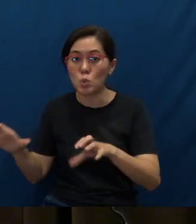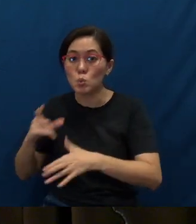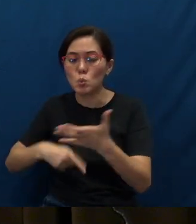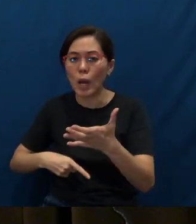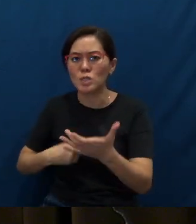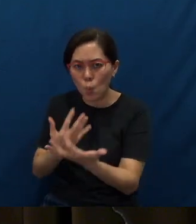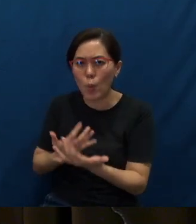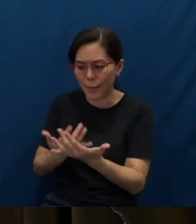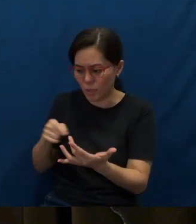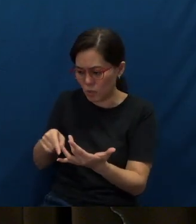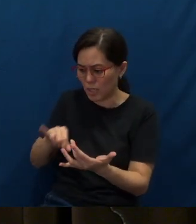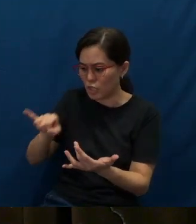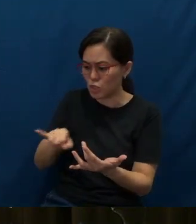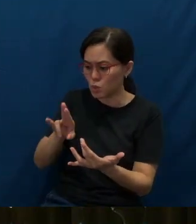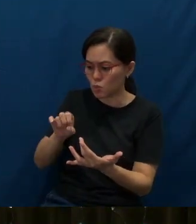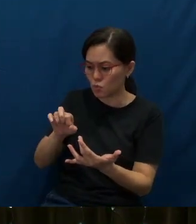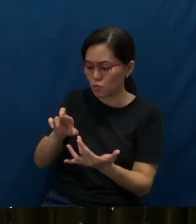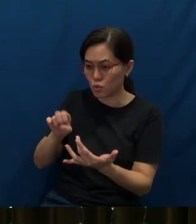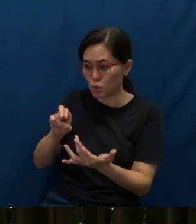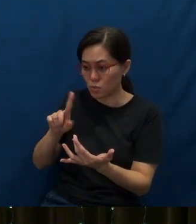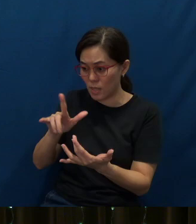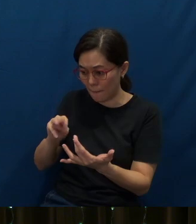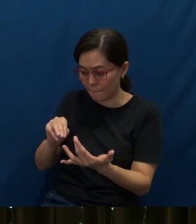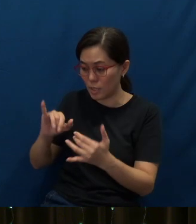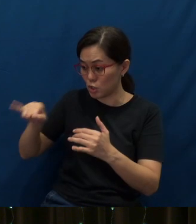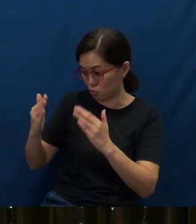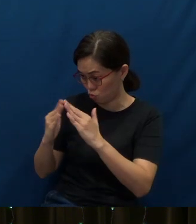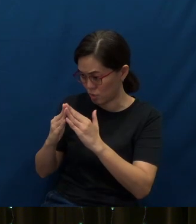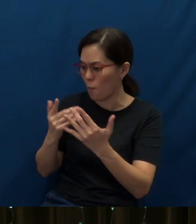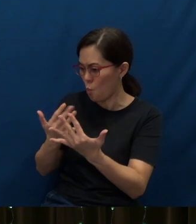to wait in Jerusalem, where in a matter of days,